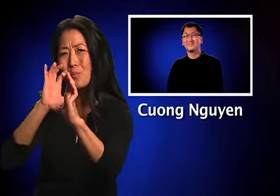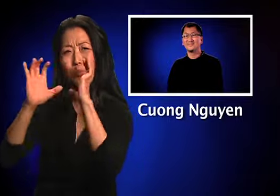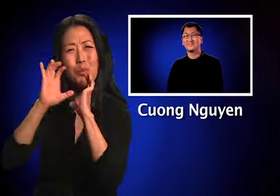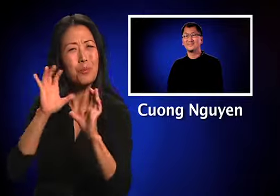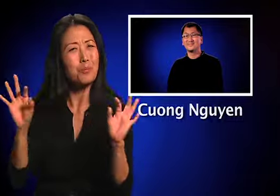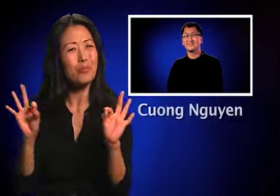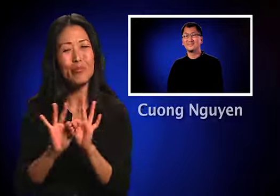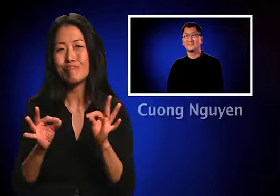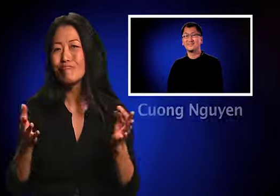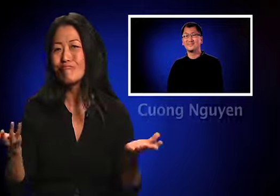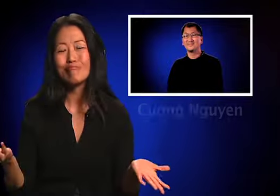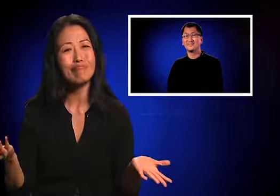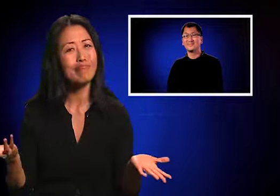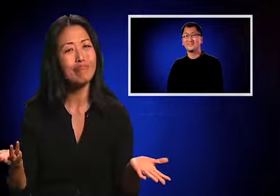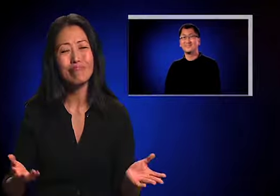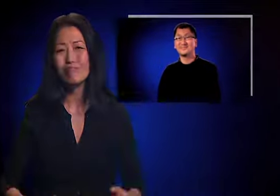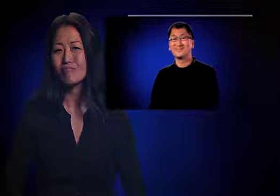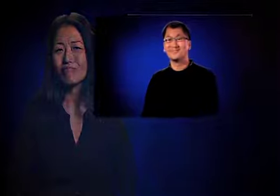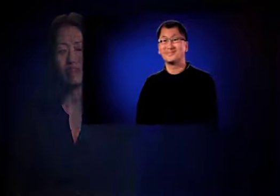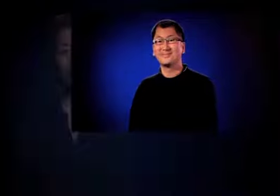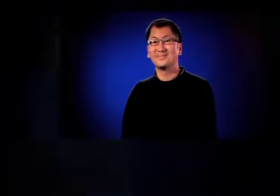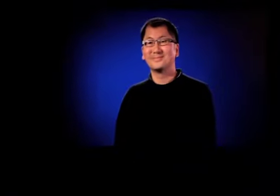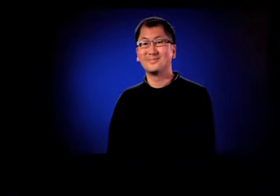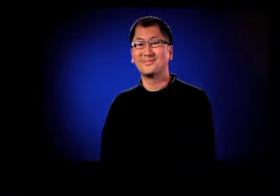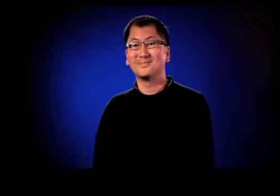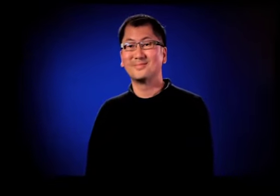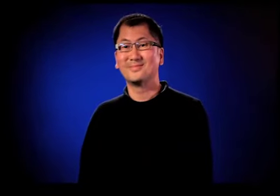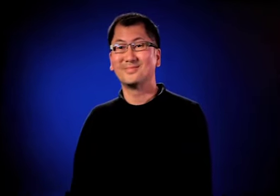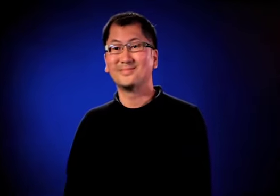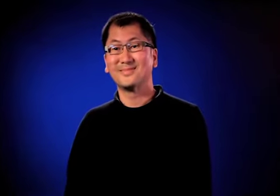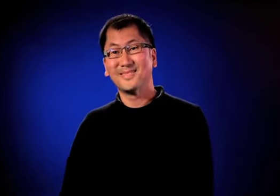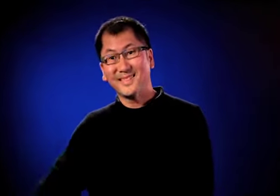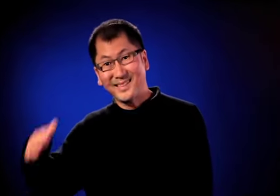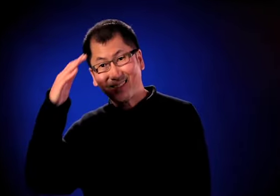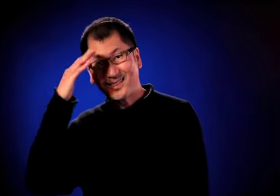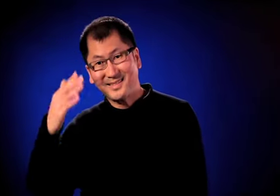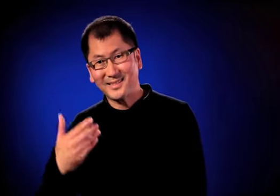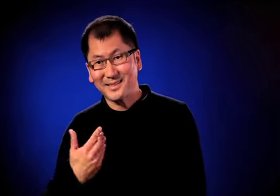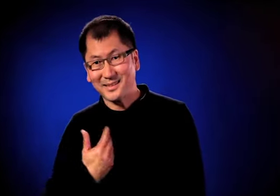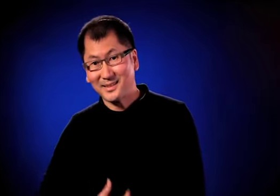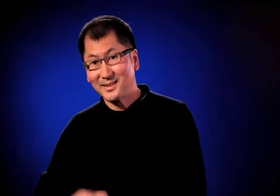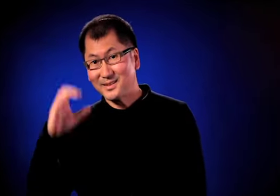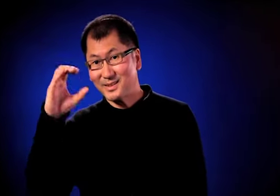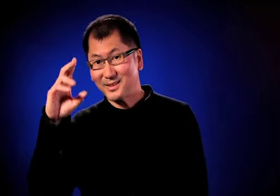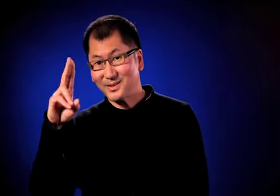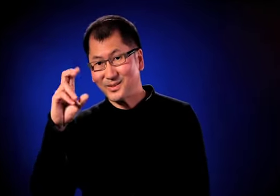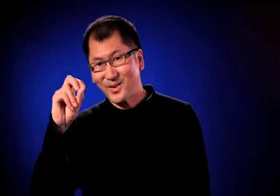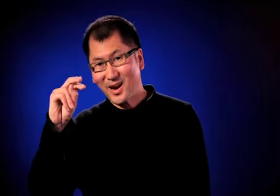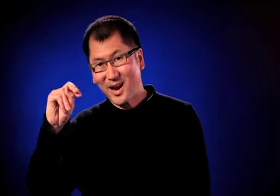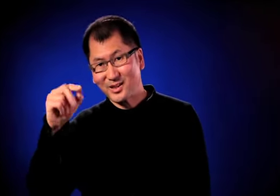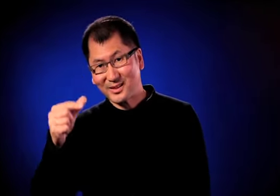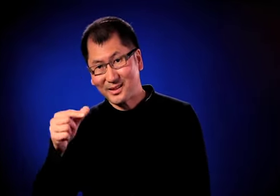Hello. My name is Cuong Nguyen.